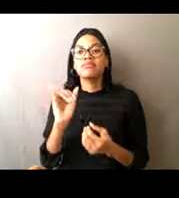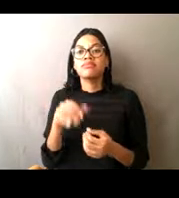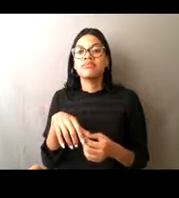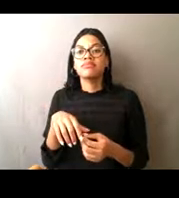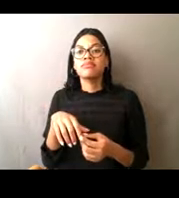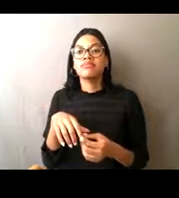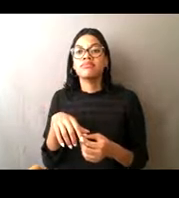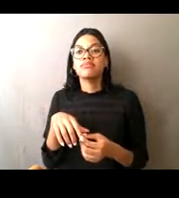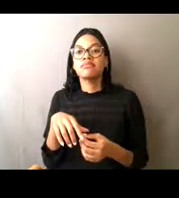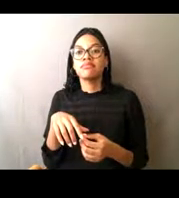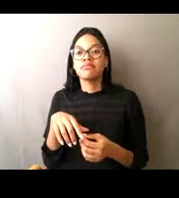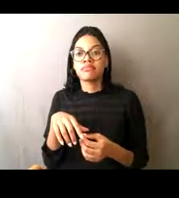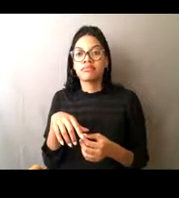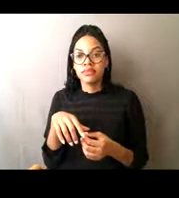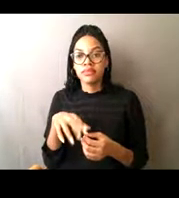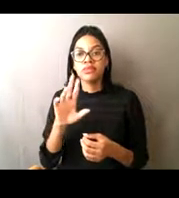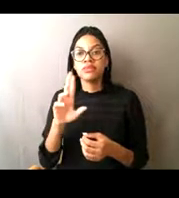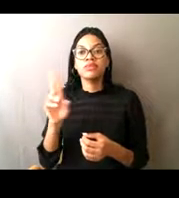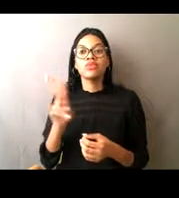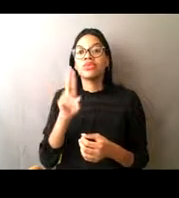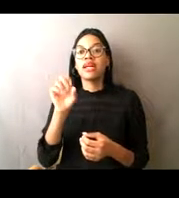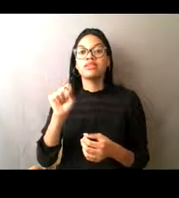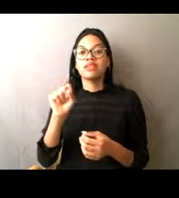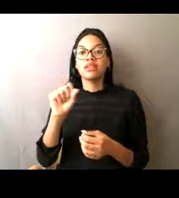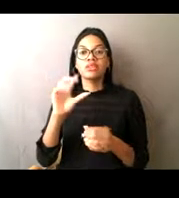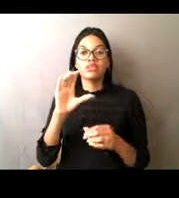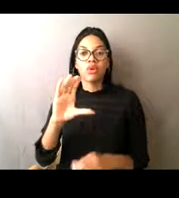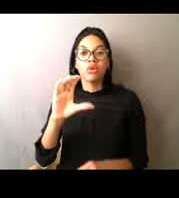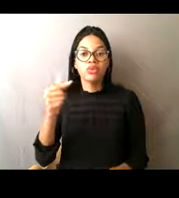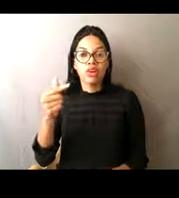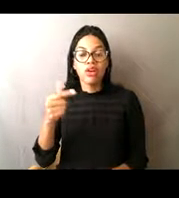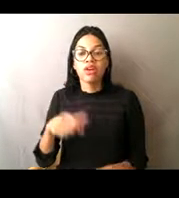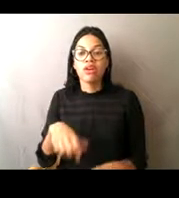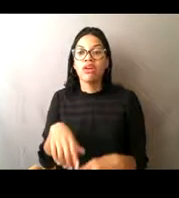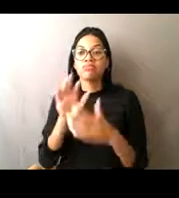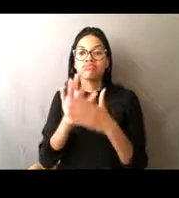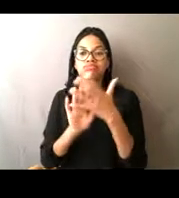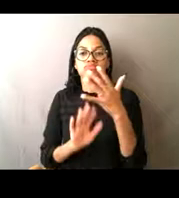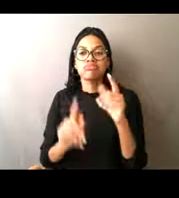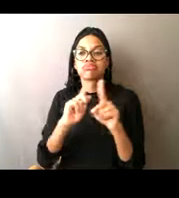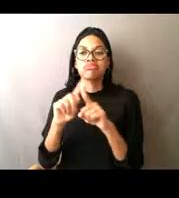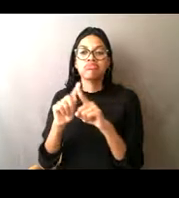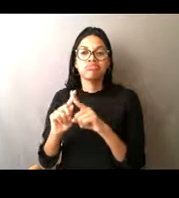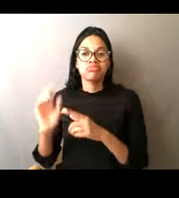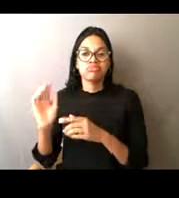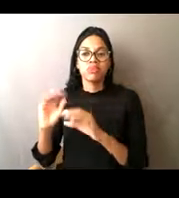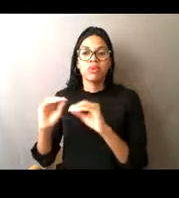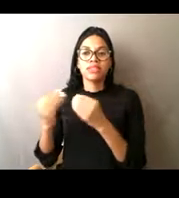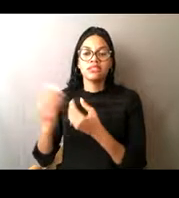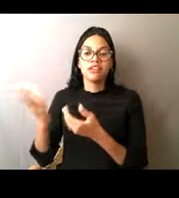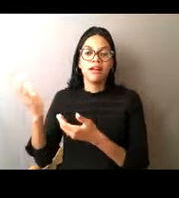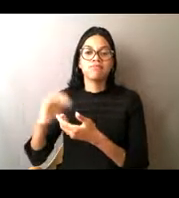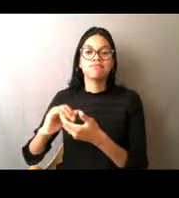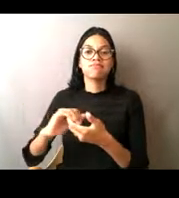and many many others that haven't been named in order to cooperatively manage our resources. Over there on the right.,